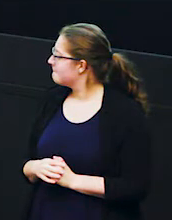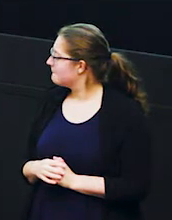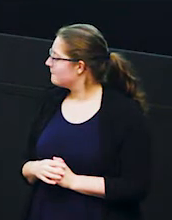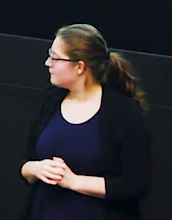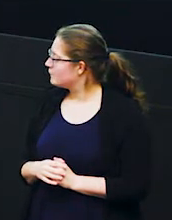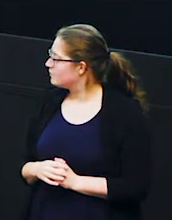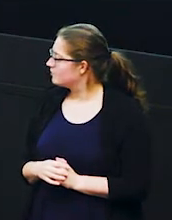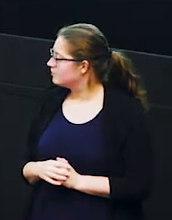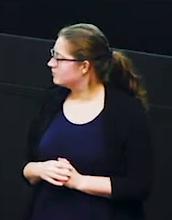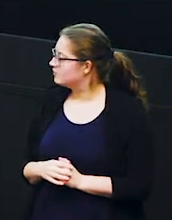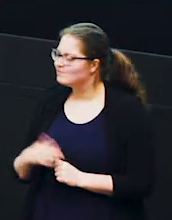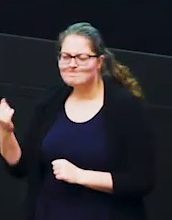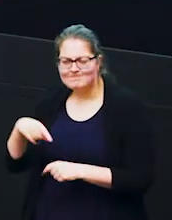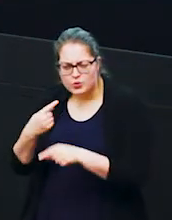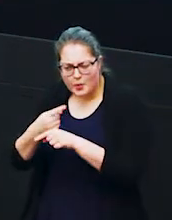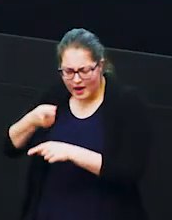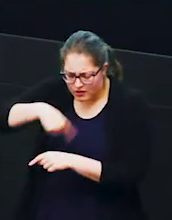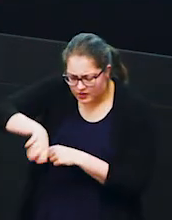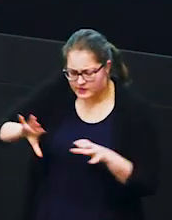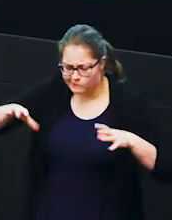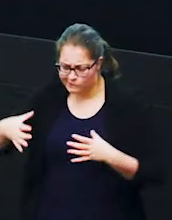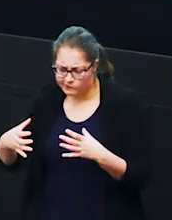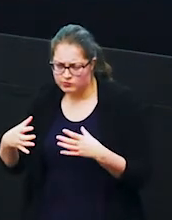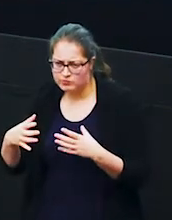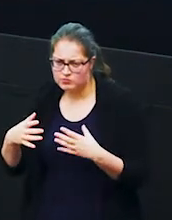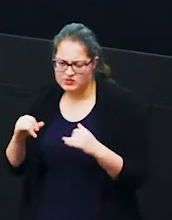but back to that herd and all of a sudden amongst that sparring